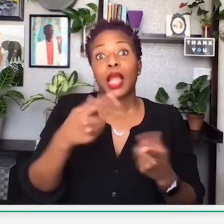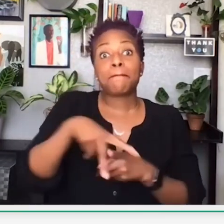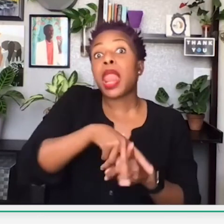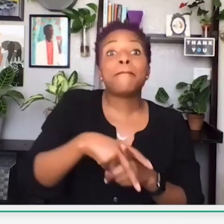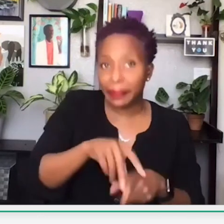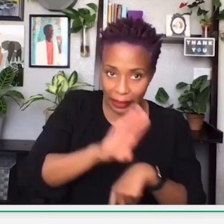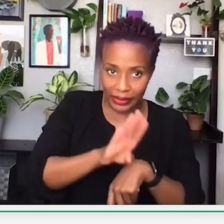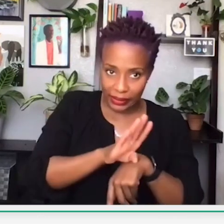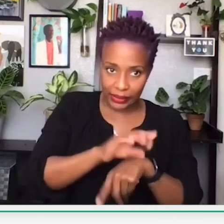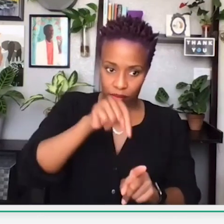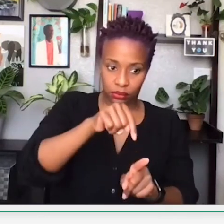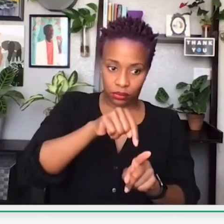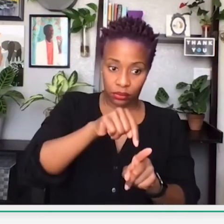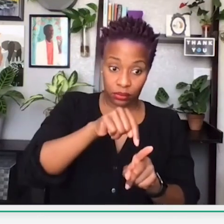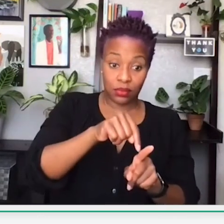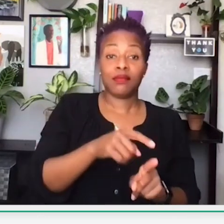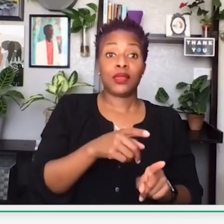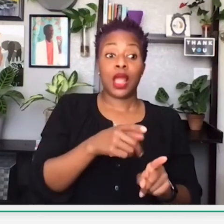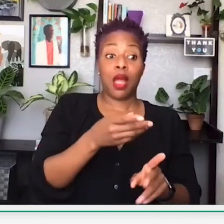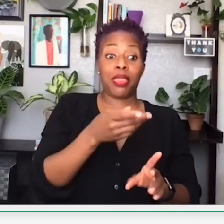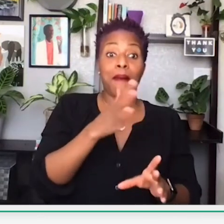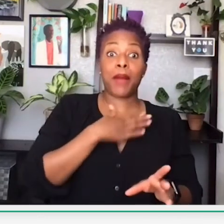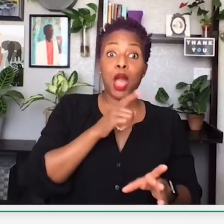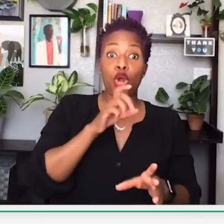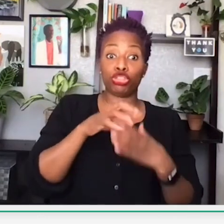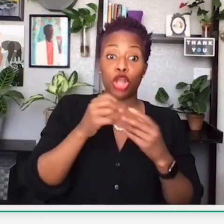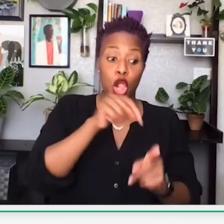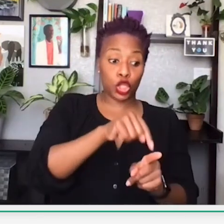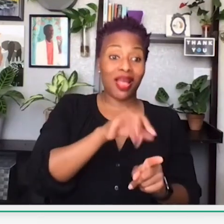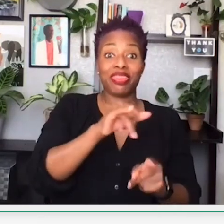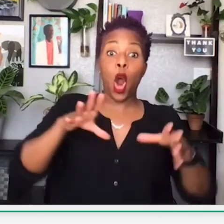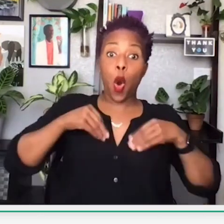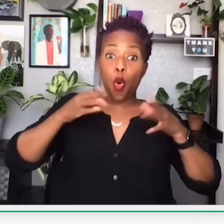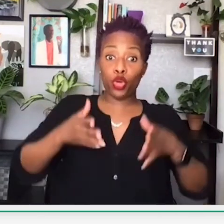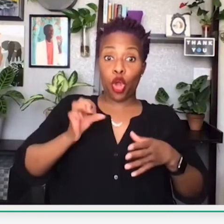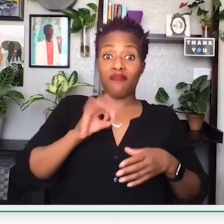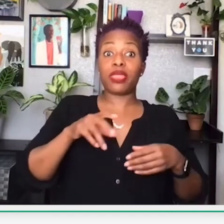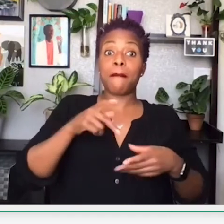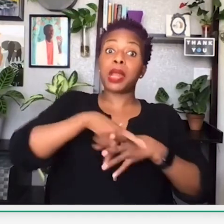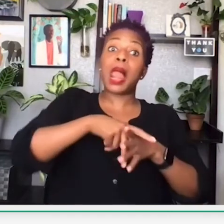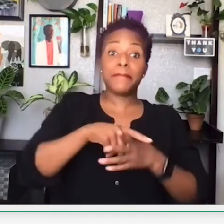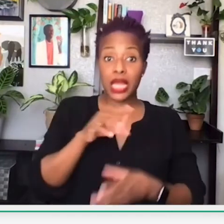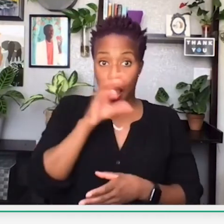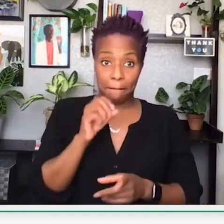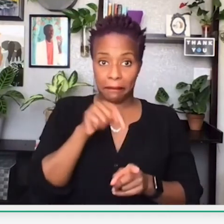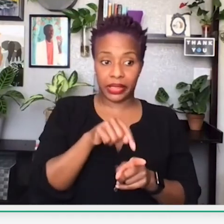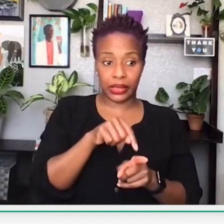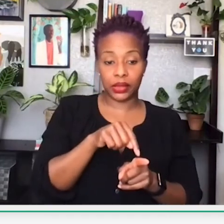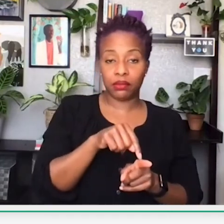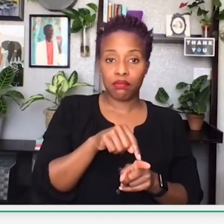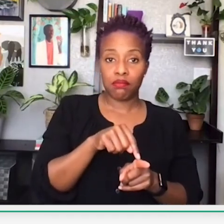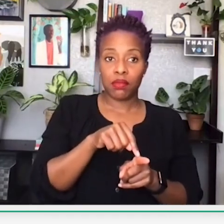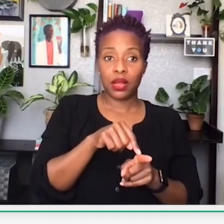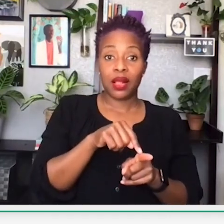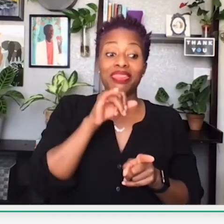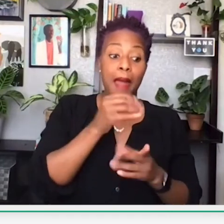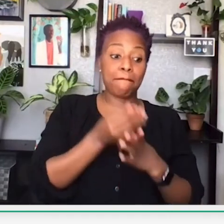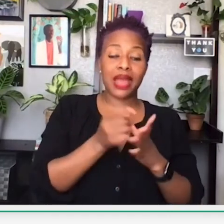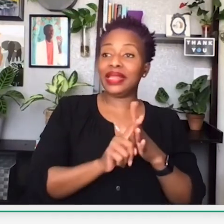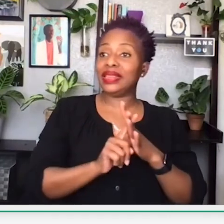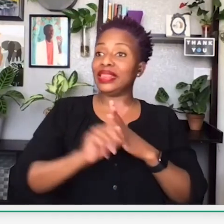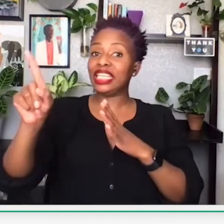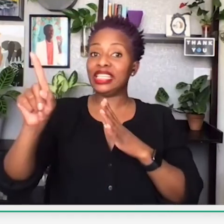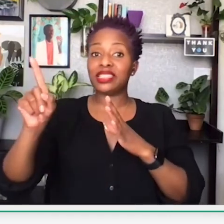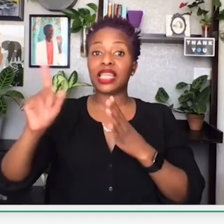the 4th business is a plumbing business. And that $100 contributed to that plumbing